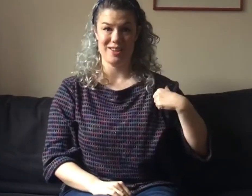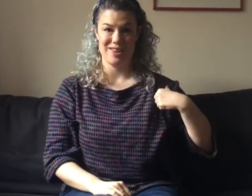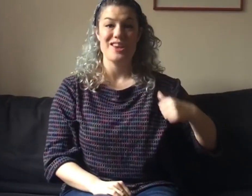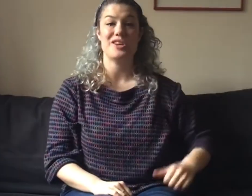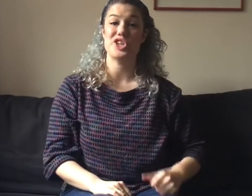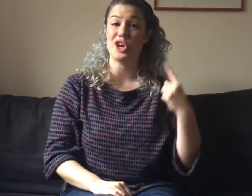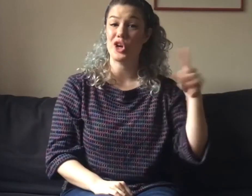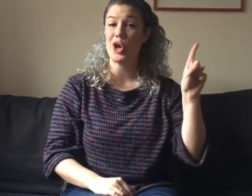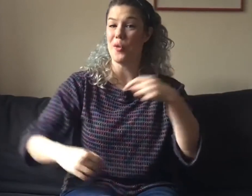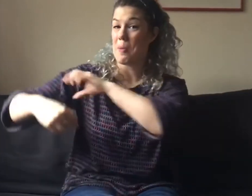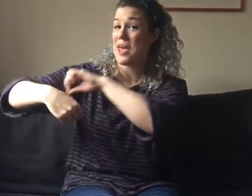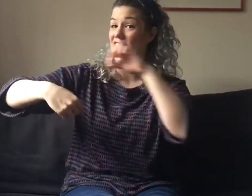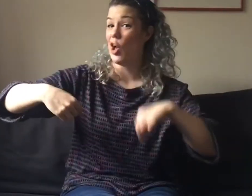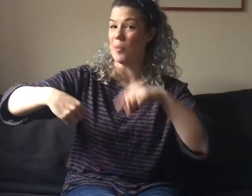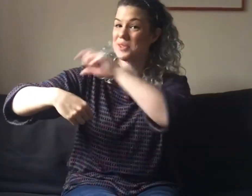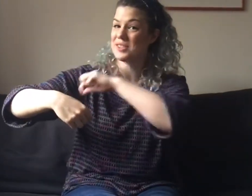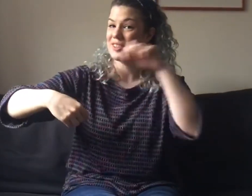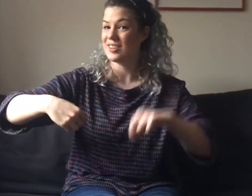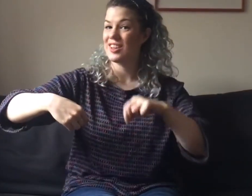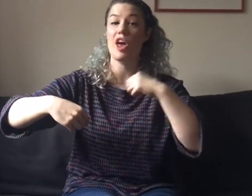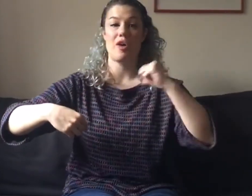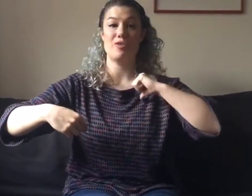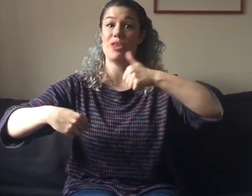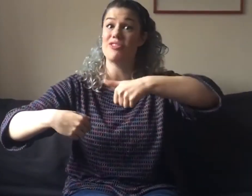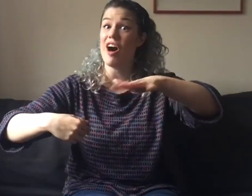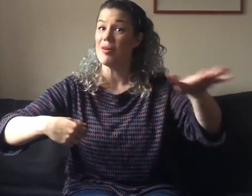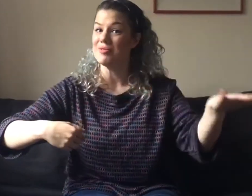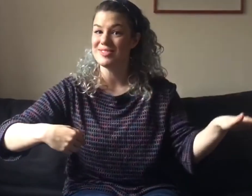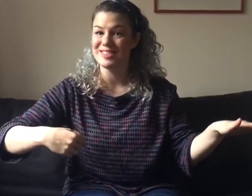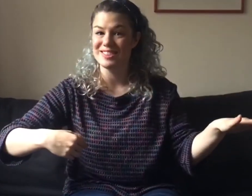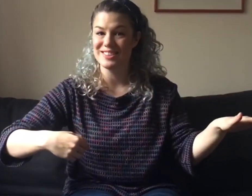so she could go and pick hops for the farm.